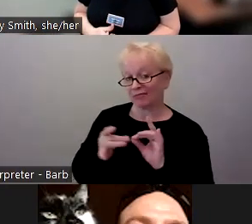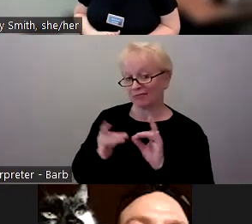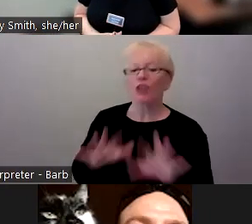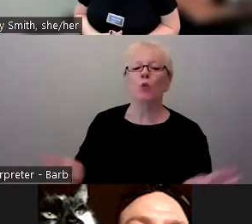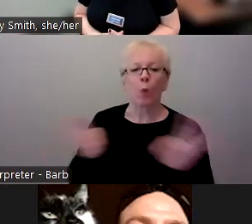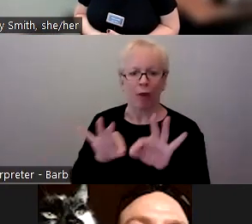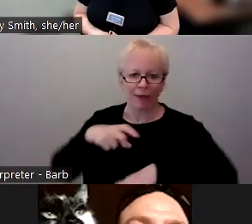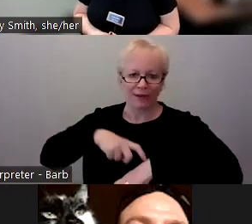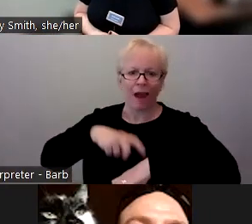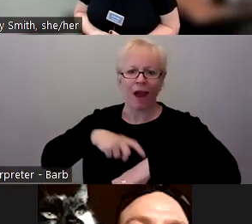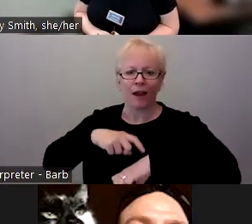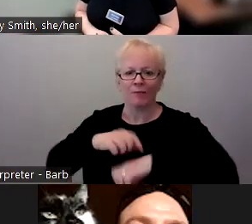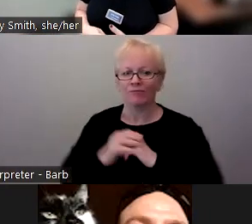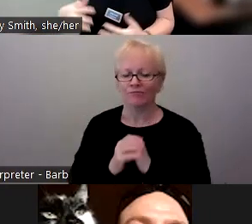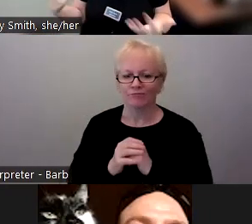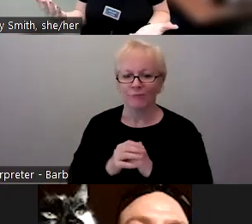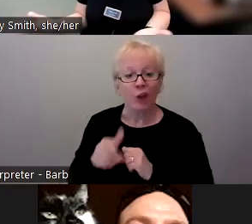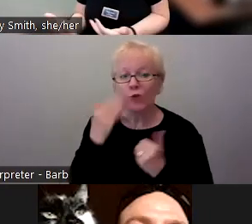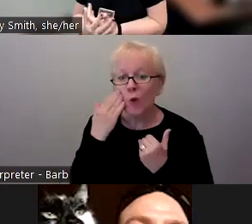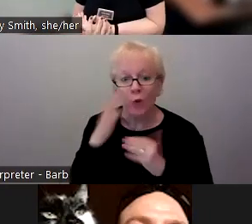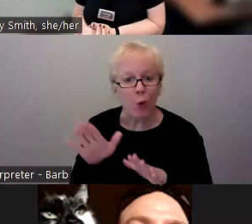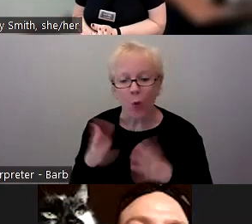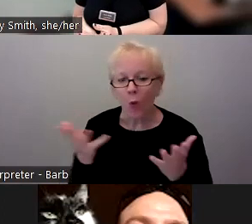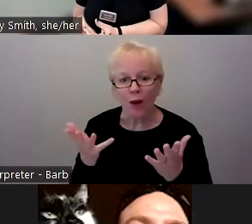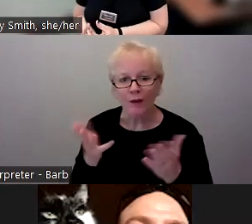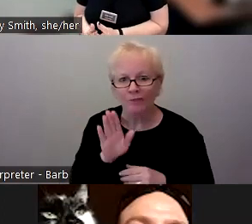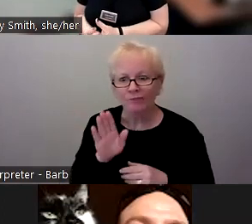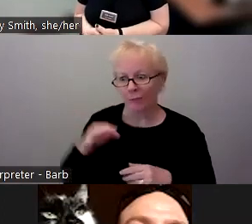And you don't know what benefits you'll get until you do it.